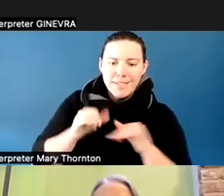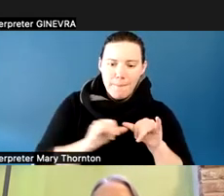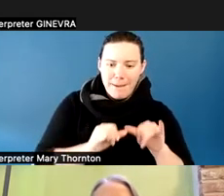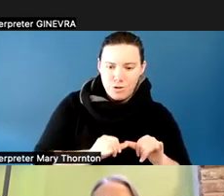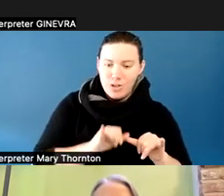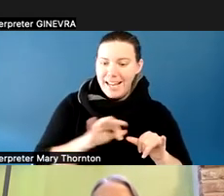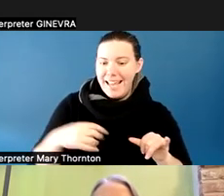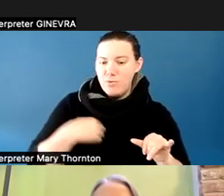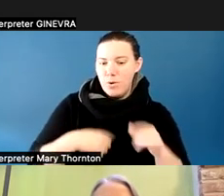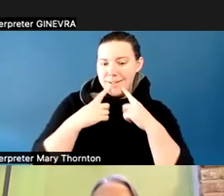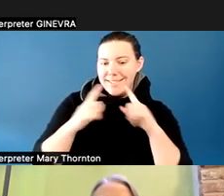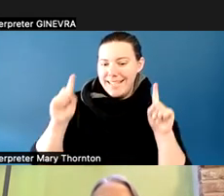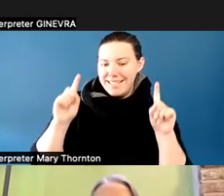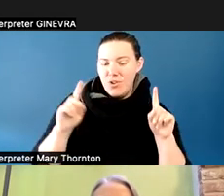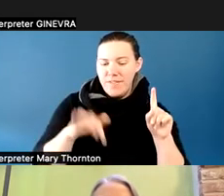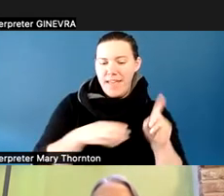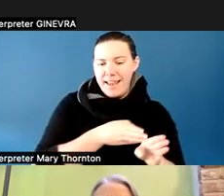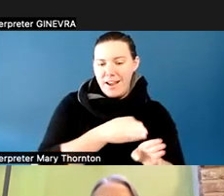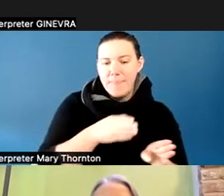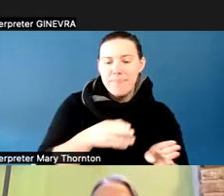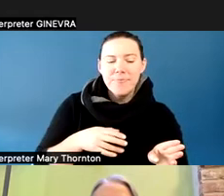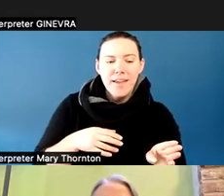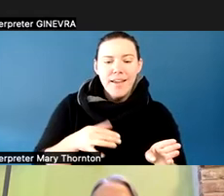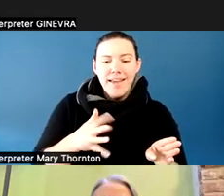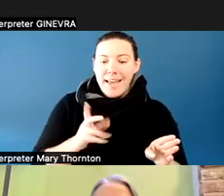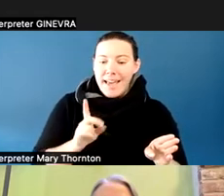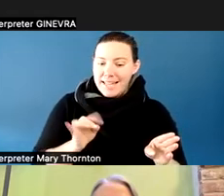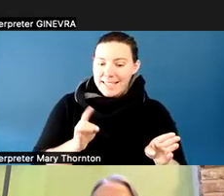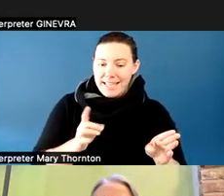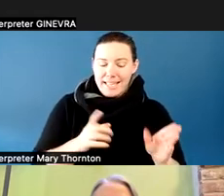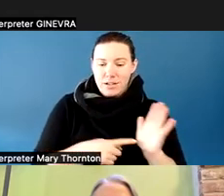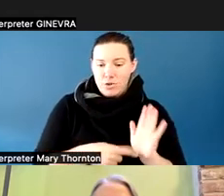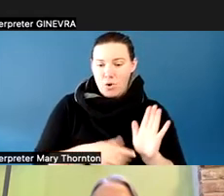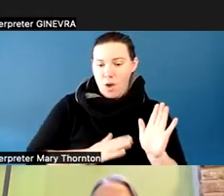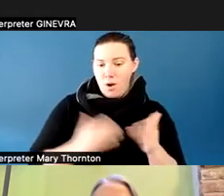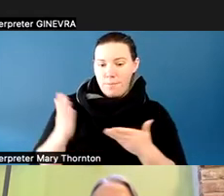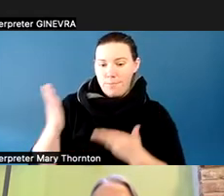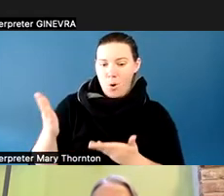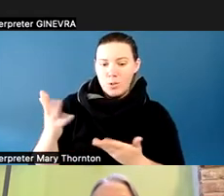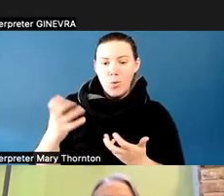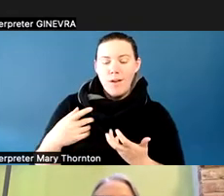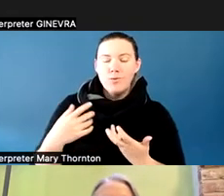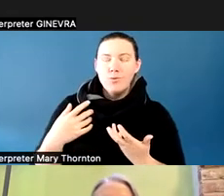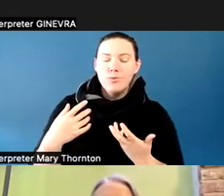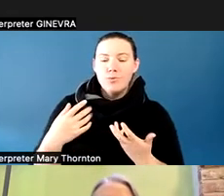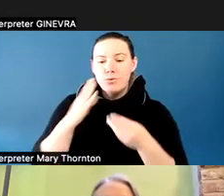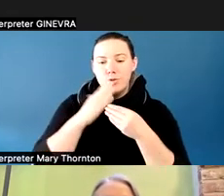And I pulled our proposal. I just wanted to share with you. I thought you might be interested in some of the things that we thought we could help these students with during the project.